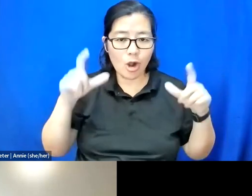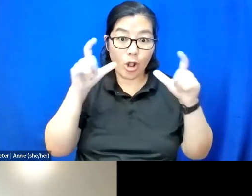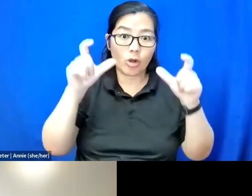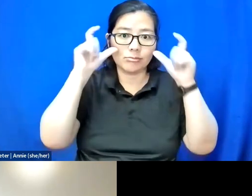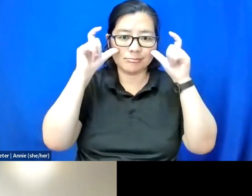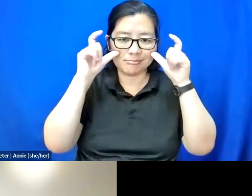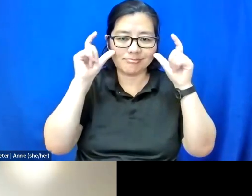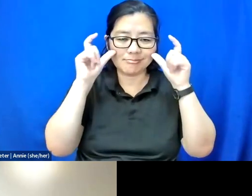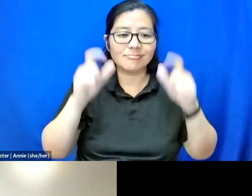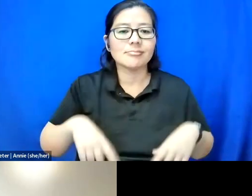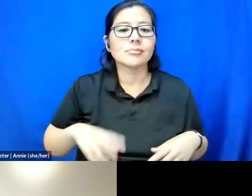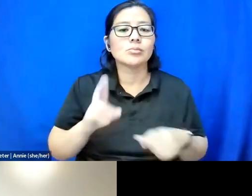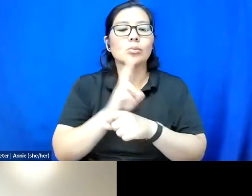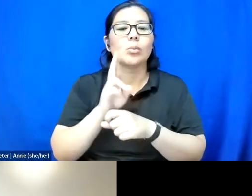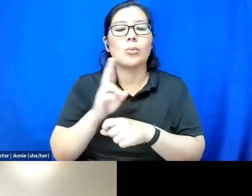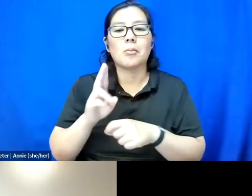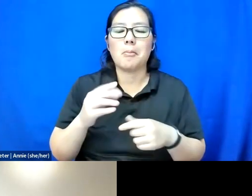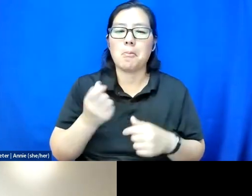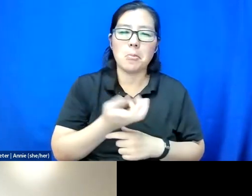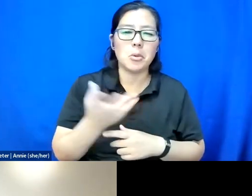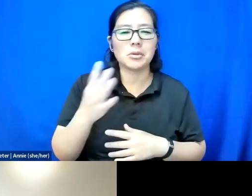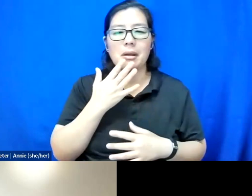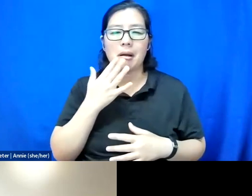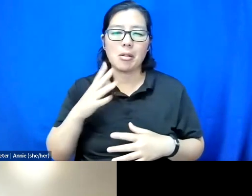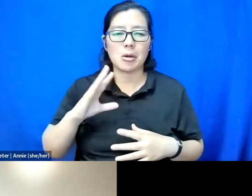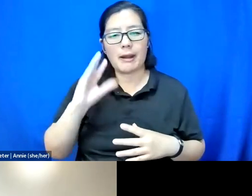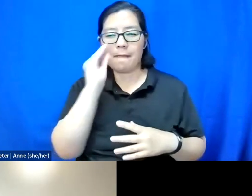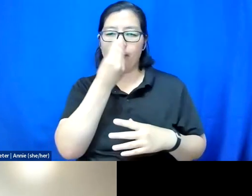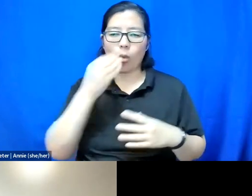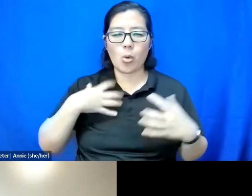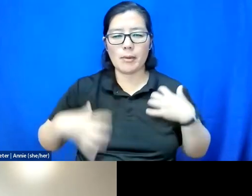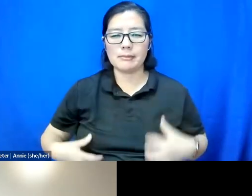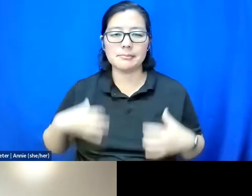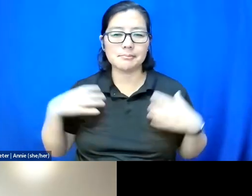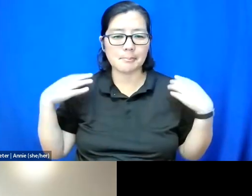wearing a multi-color florally blouse. My background is blurred.